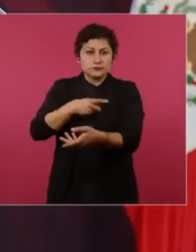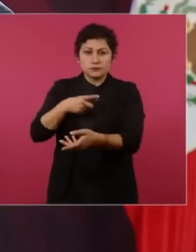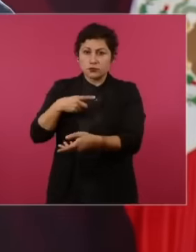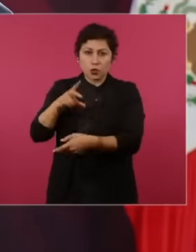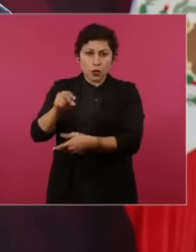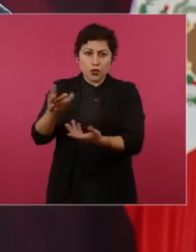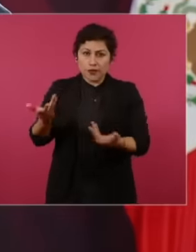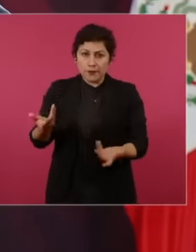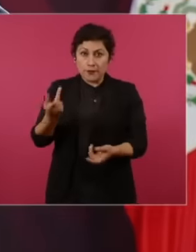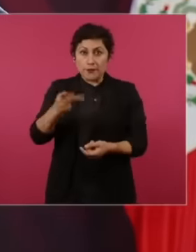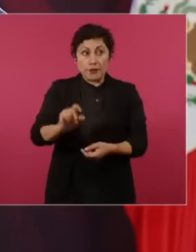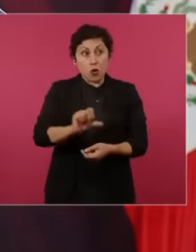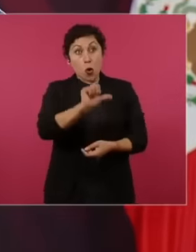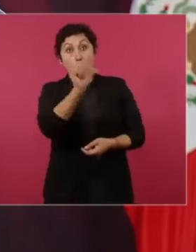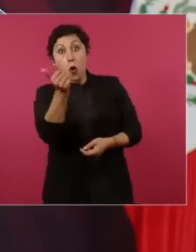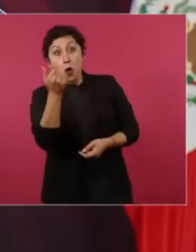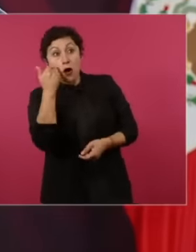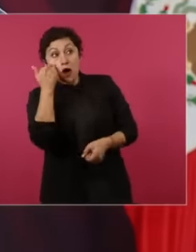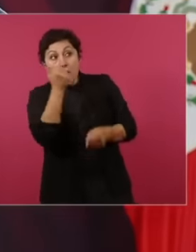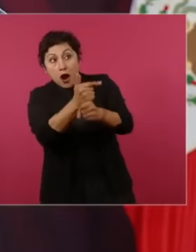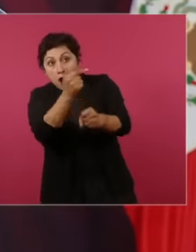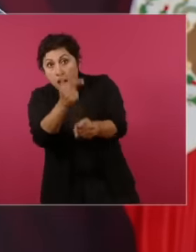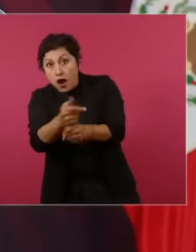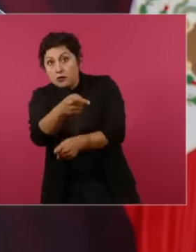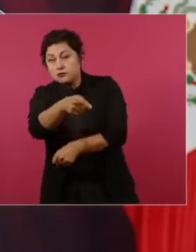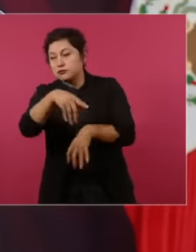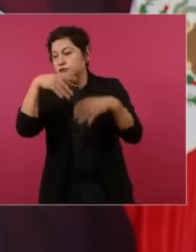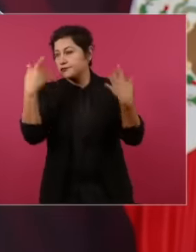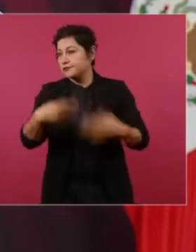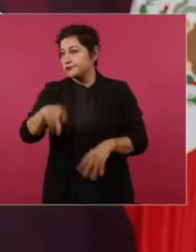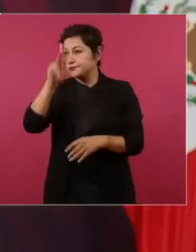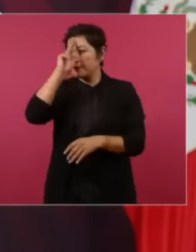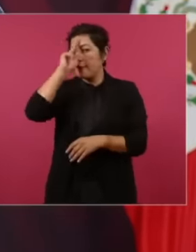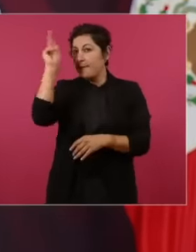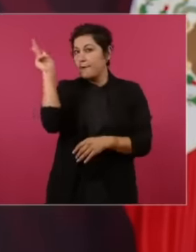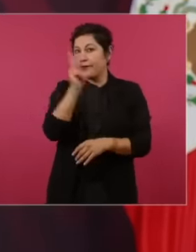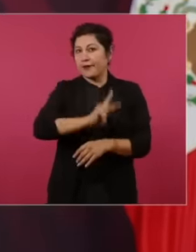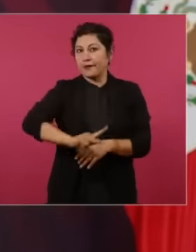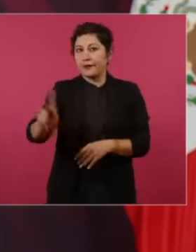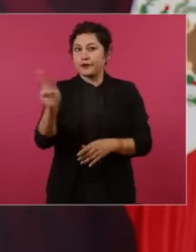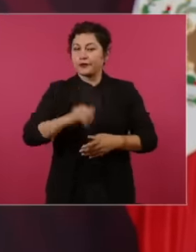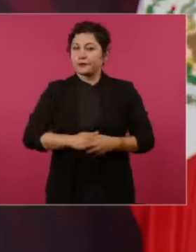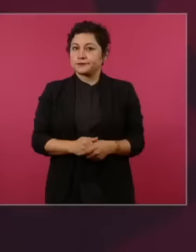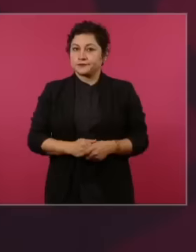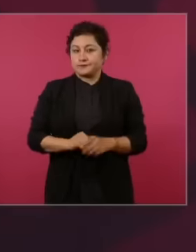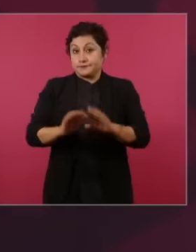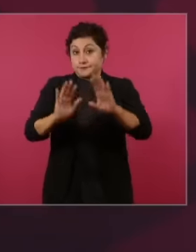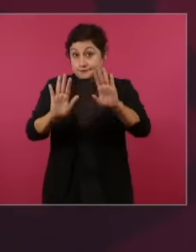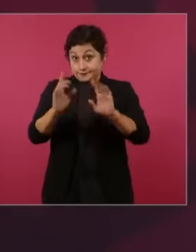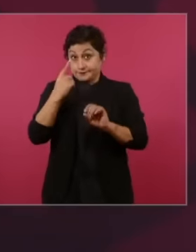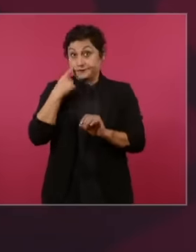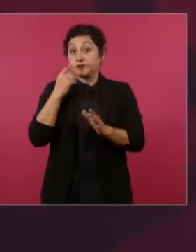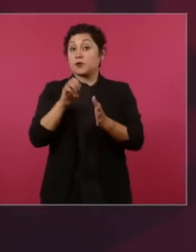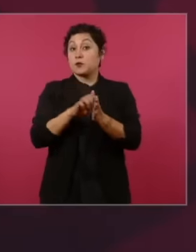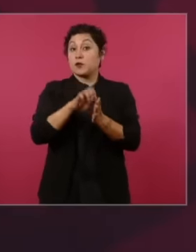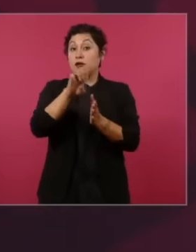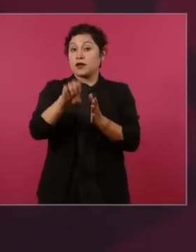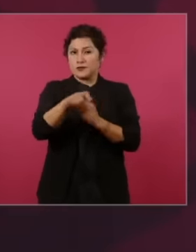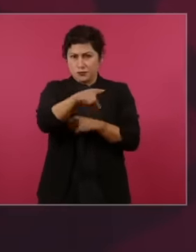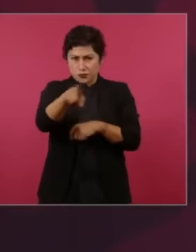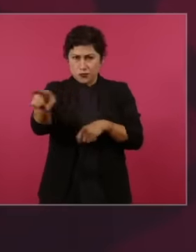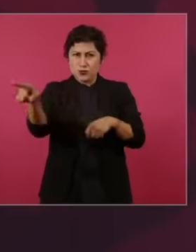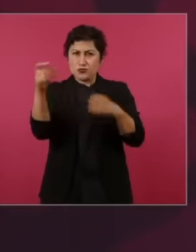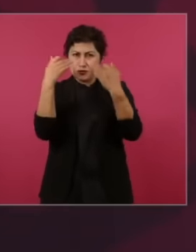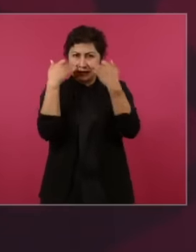, worse as soon as you see the behavior regarding the issue of